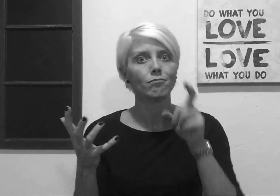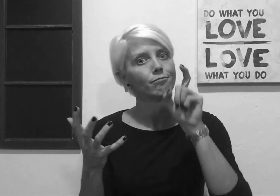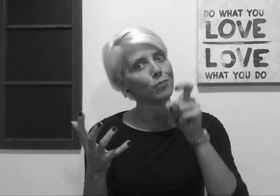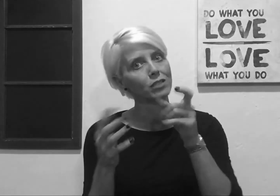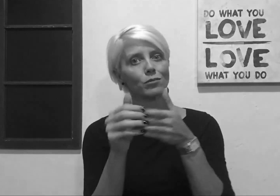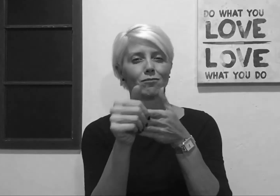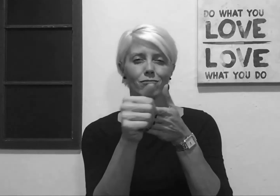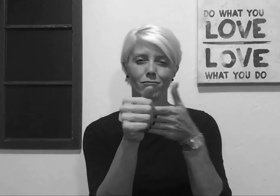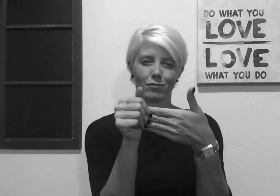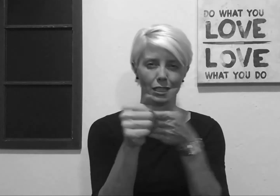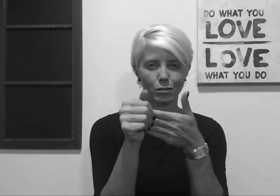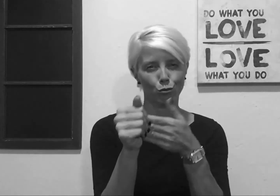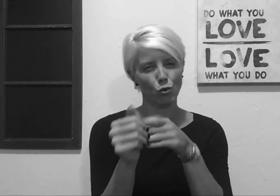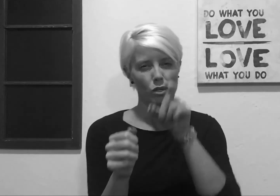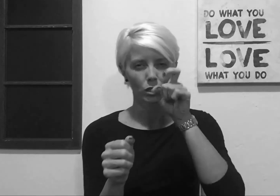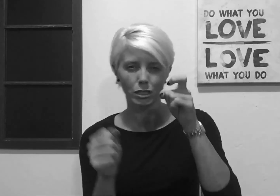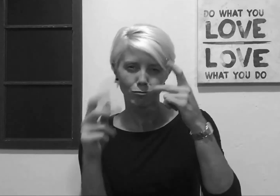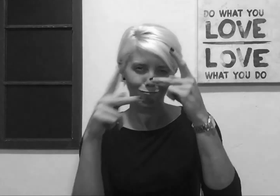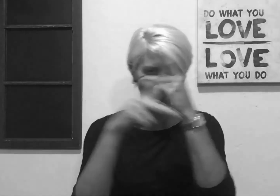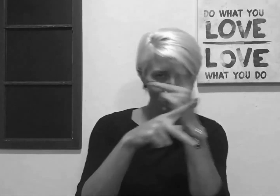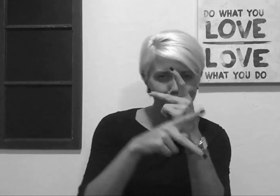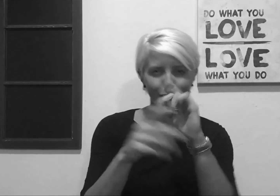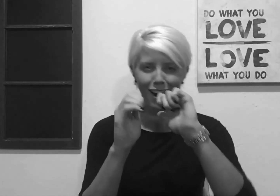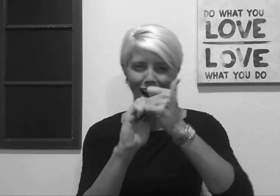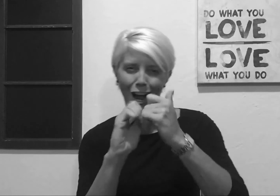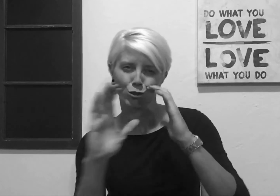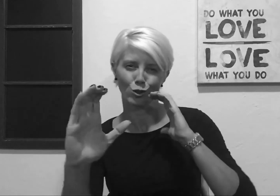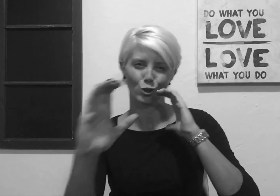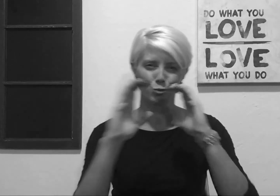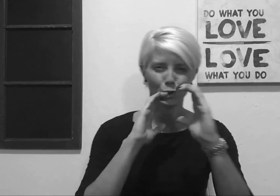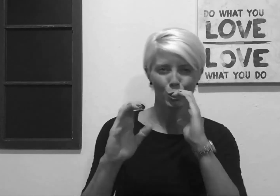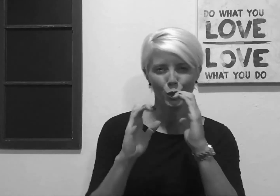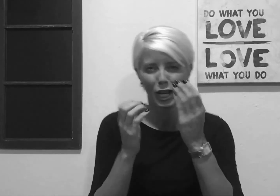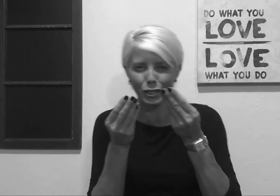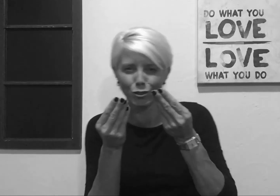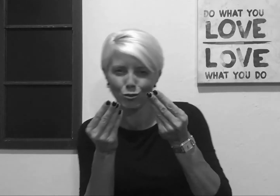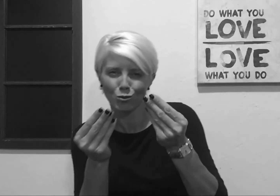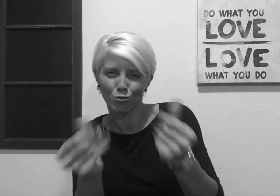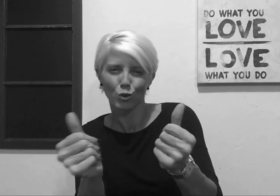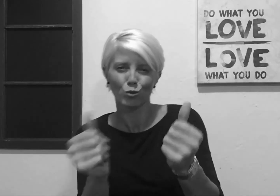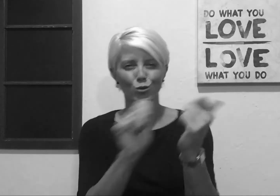is being flexible and figuring out how to have effective communication